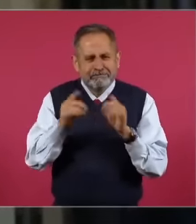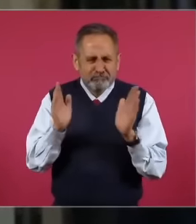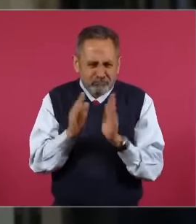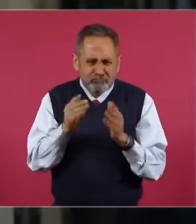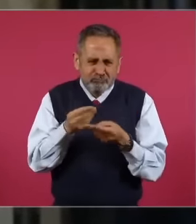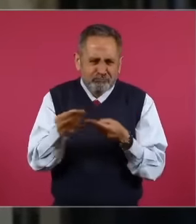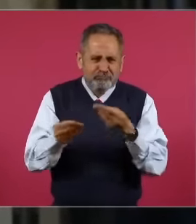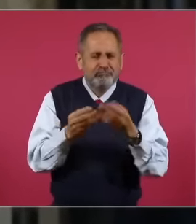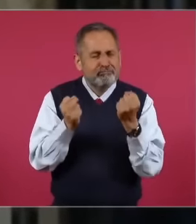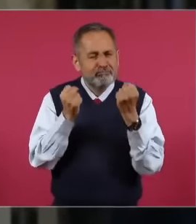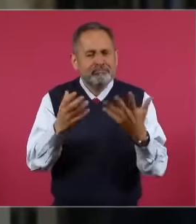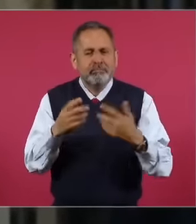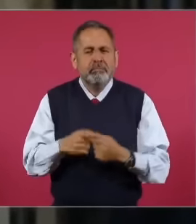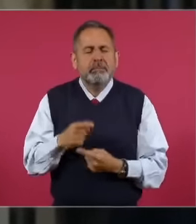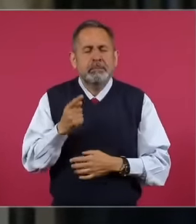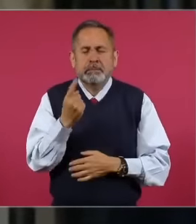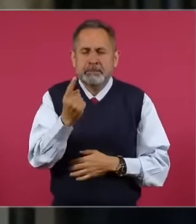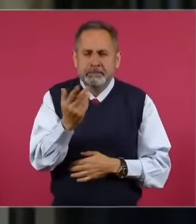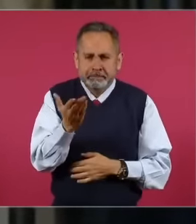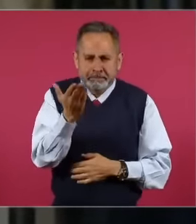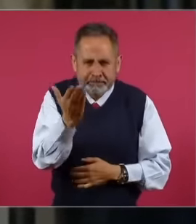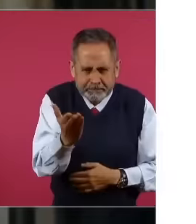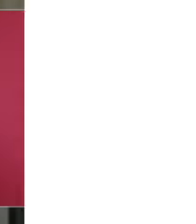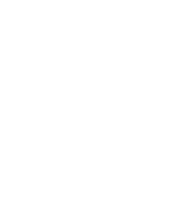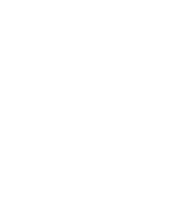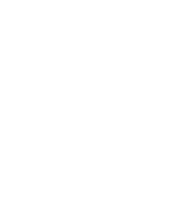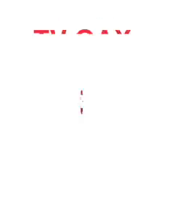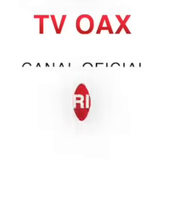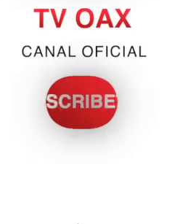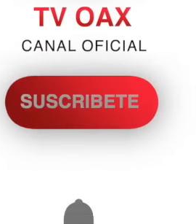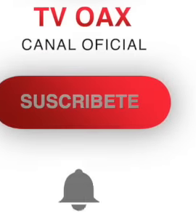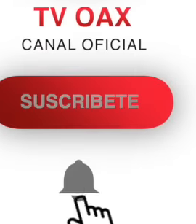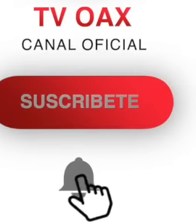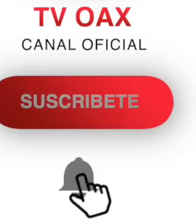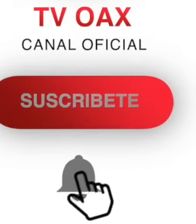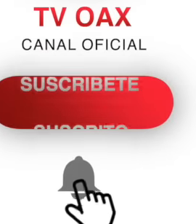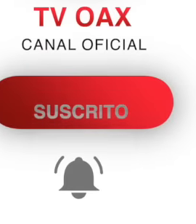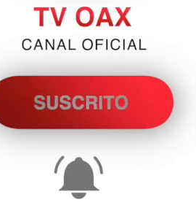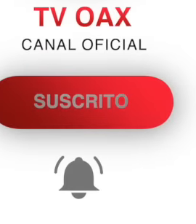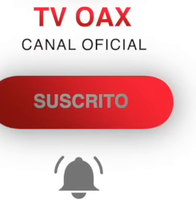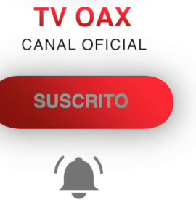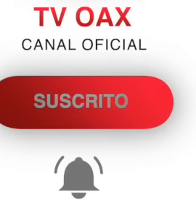a very attentive request that I do not dare to ask for publicly so as